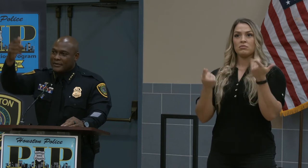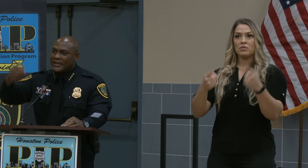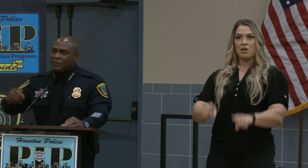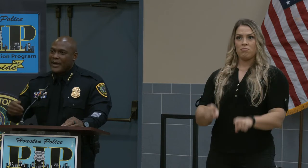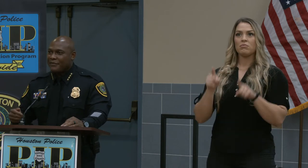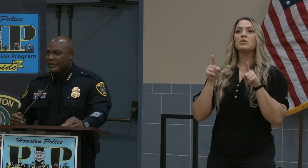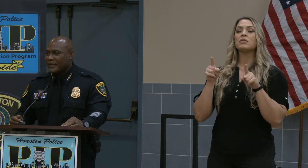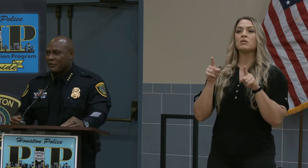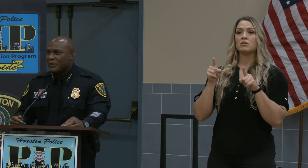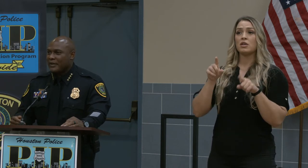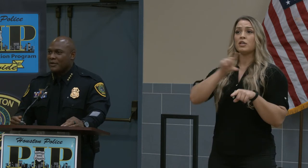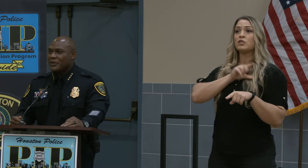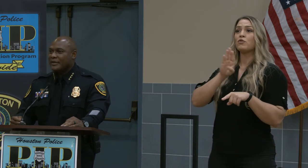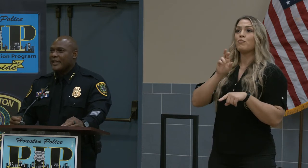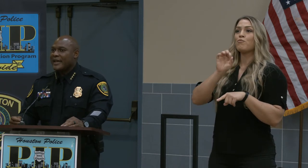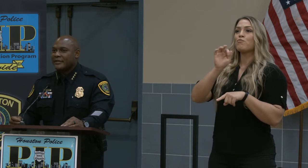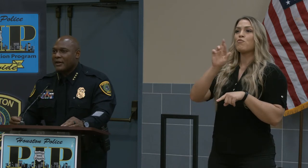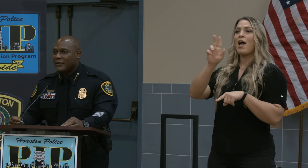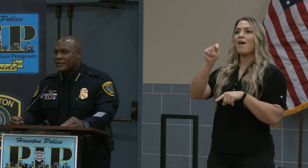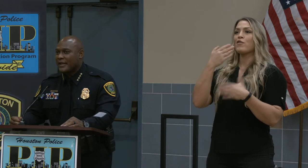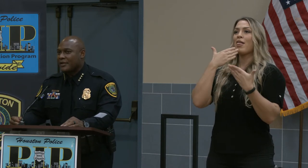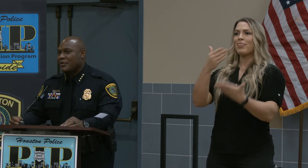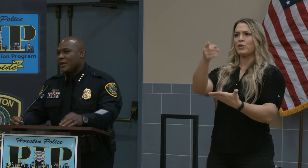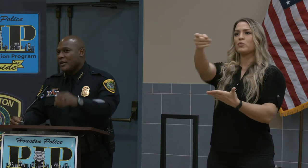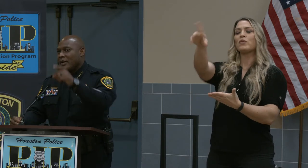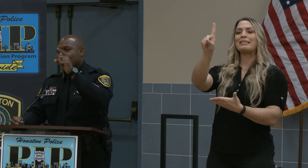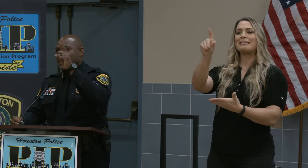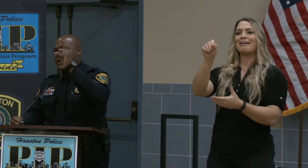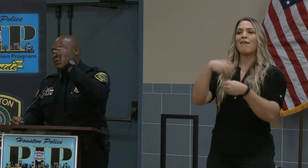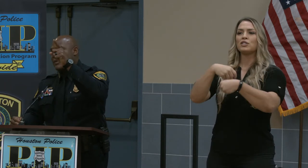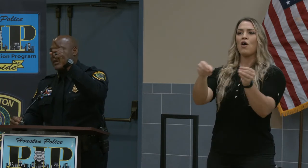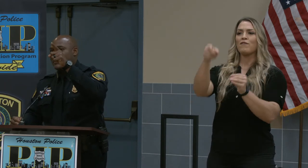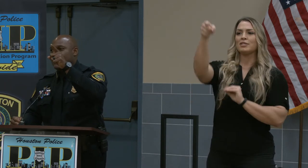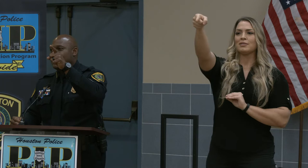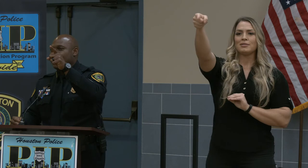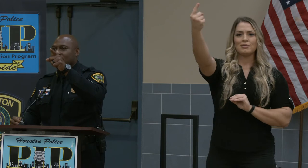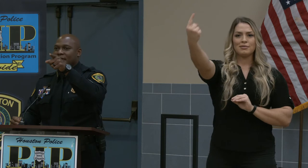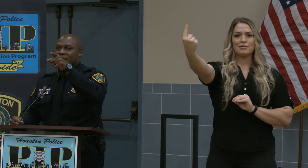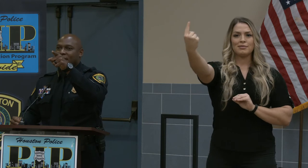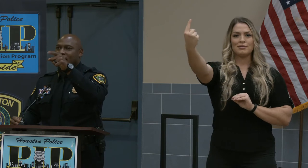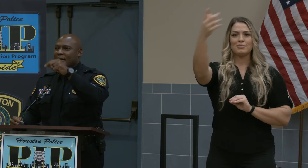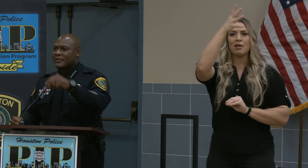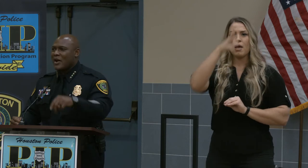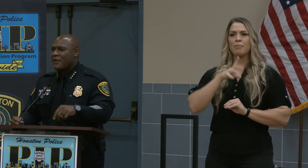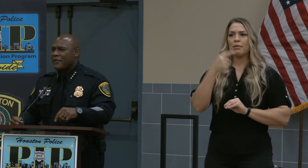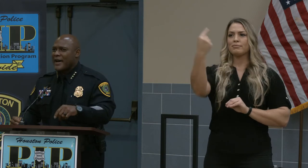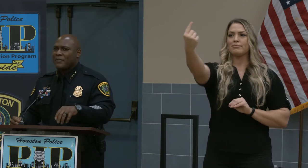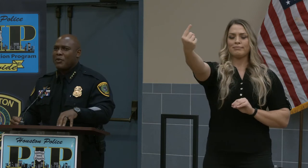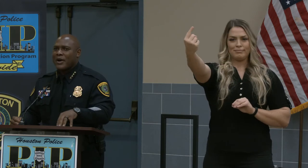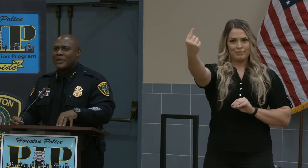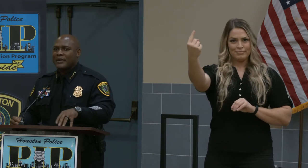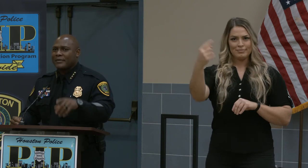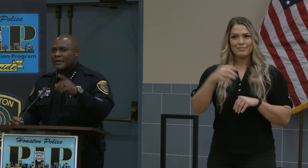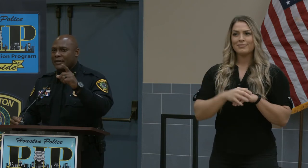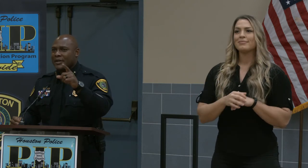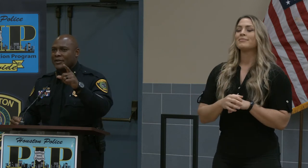Chief Bradford, thanks for being here with the D.A.'s office. Thank you. Chief Finner: I saw our fire department is here